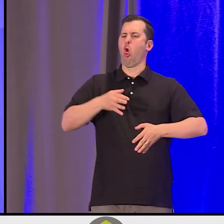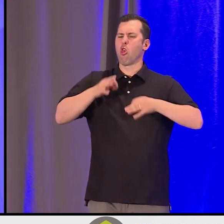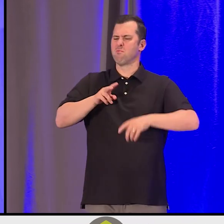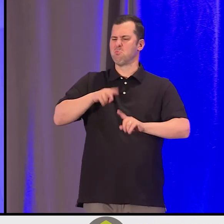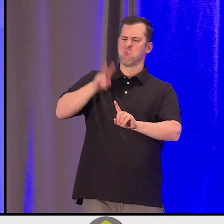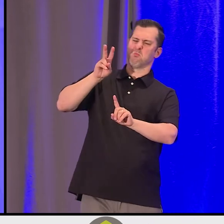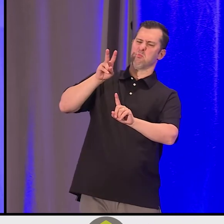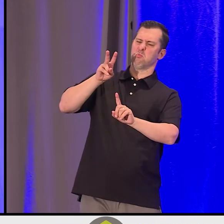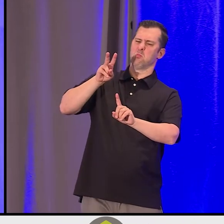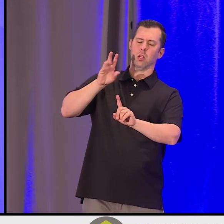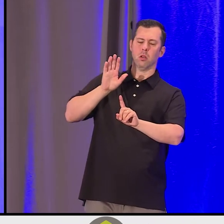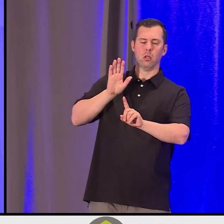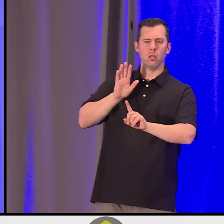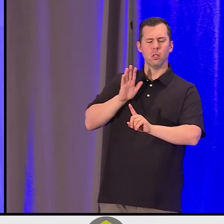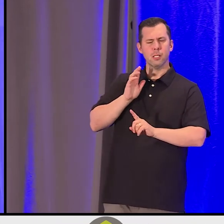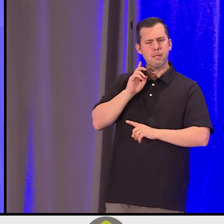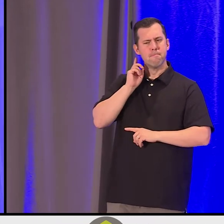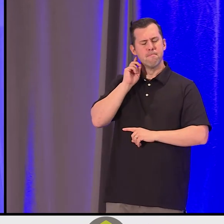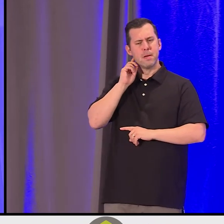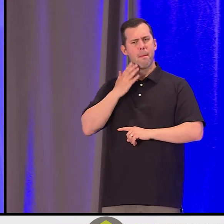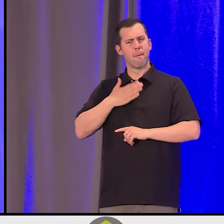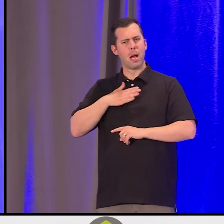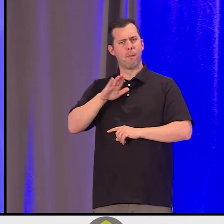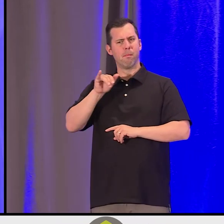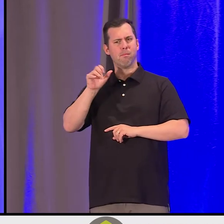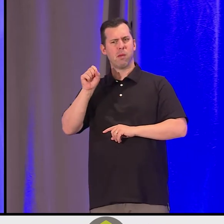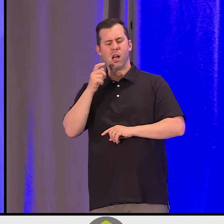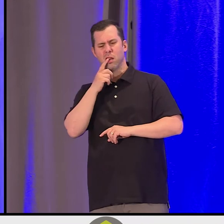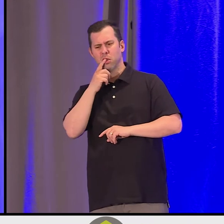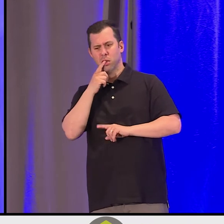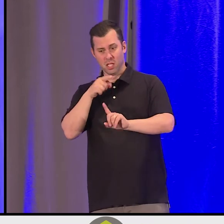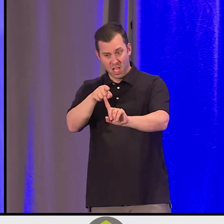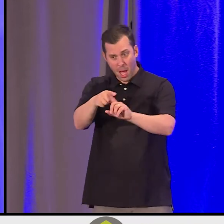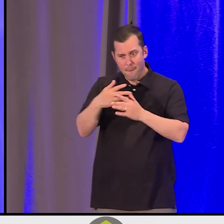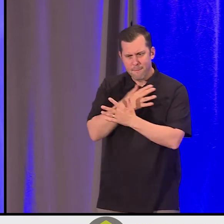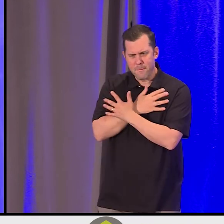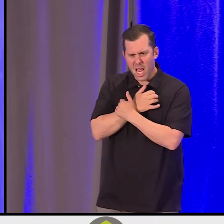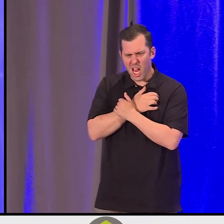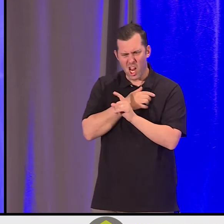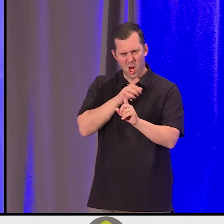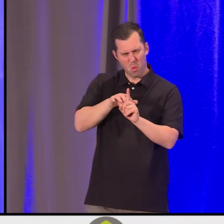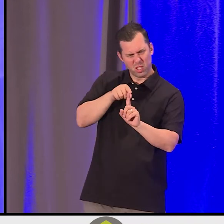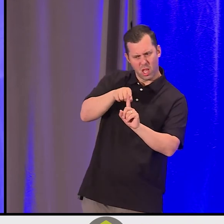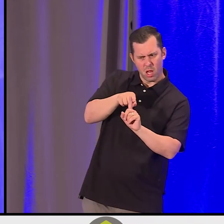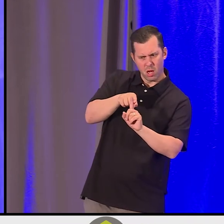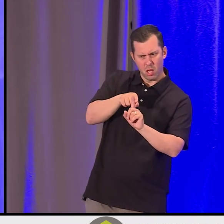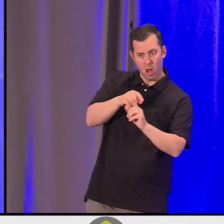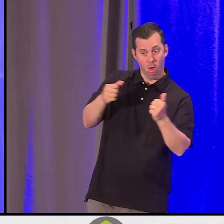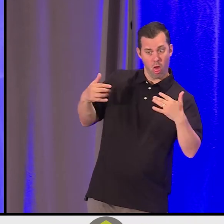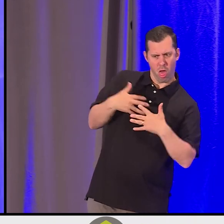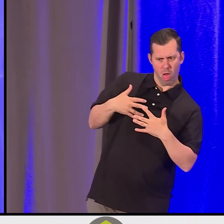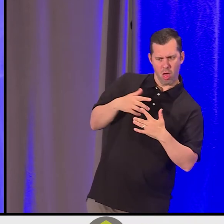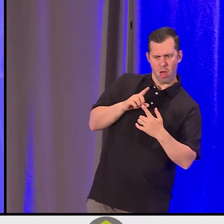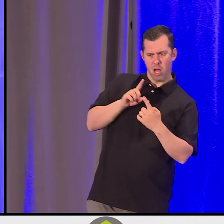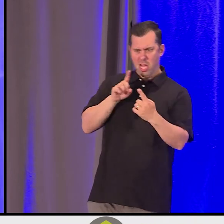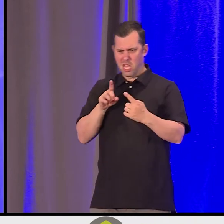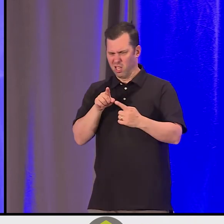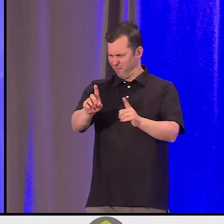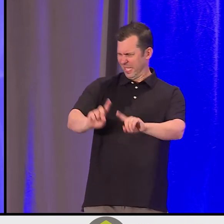that we might bring with us about maybe what Bear was or wasn't, or the sensations of fear that we have because Bear is so different from us